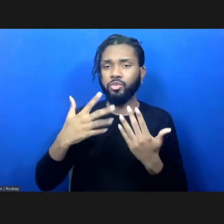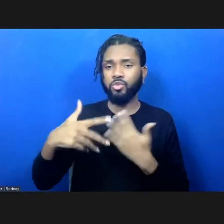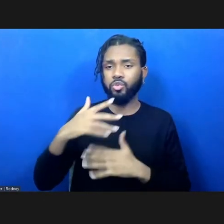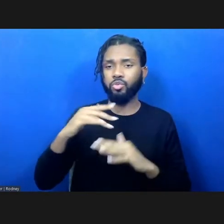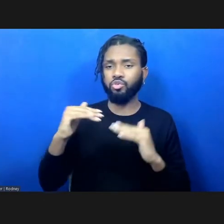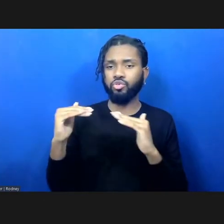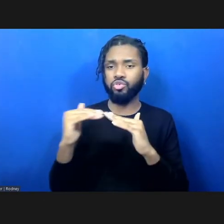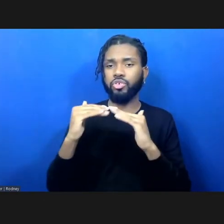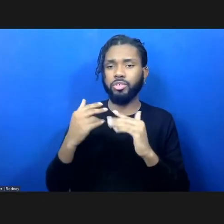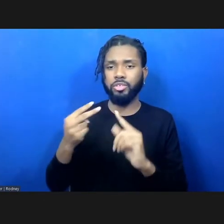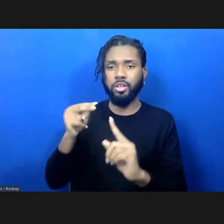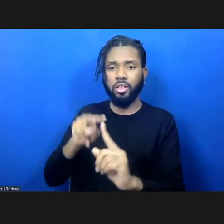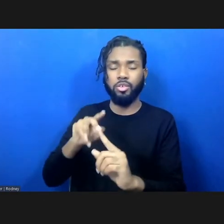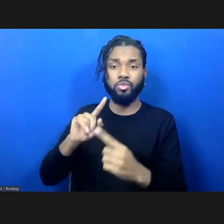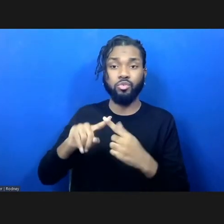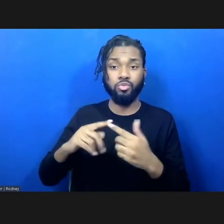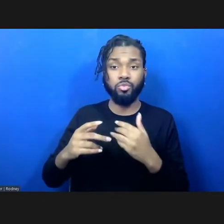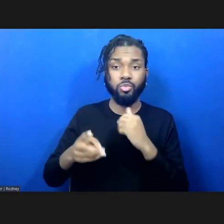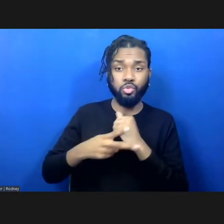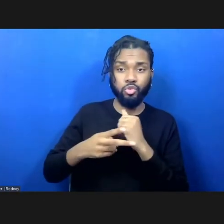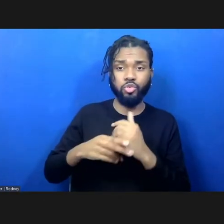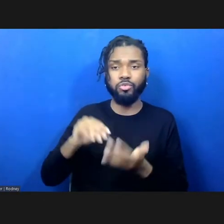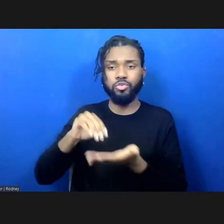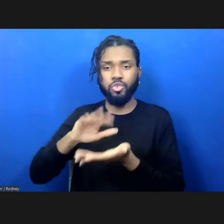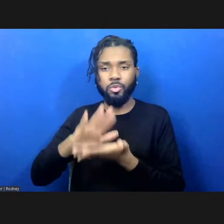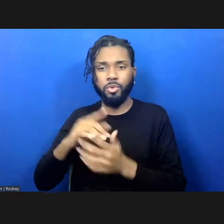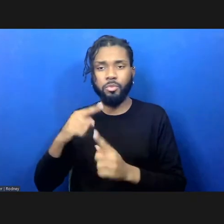preserve, document, and inspire engagement with the history of